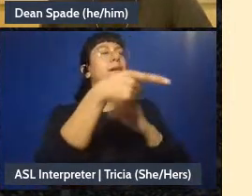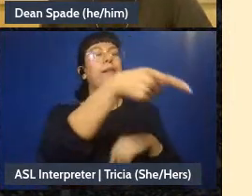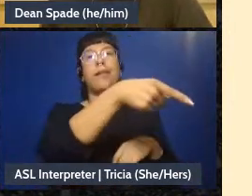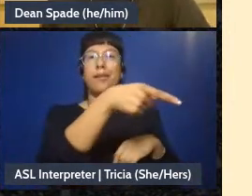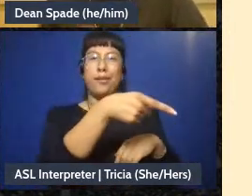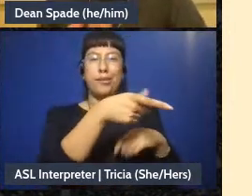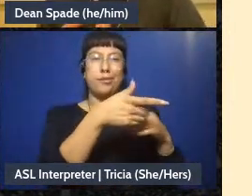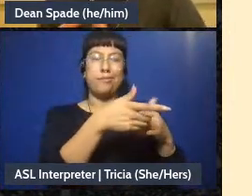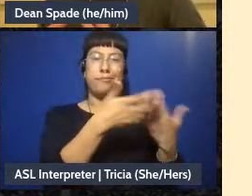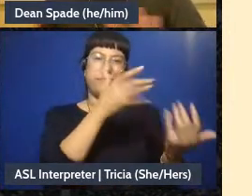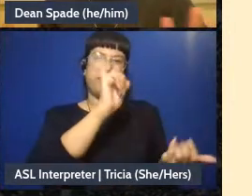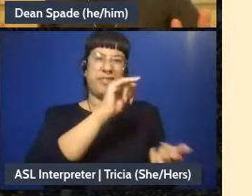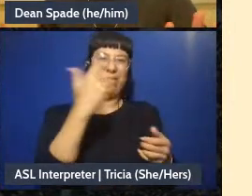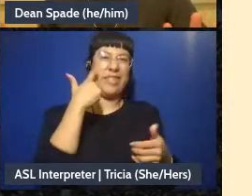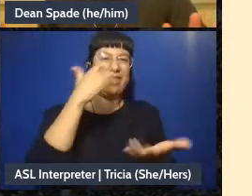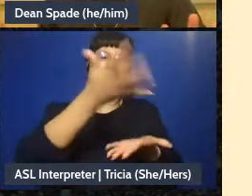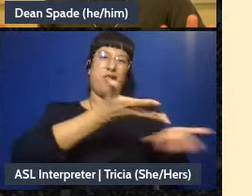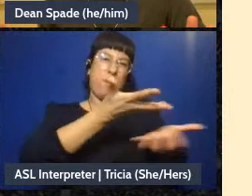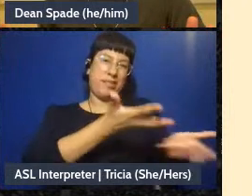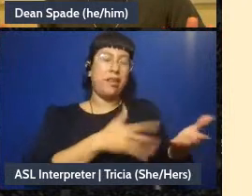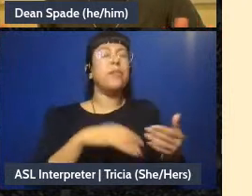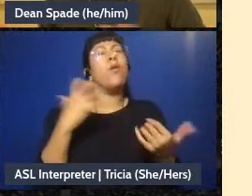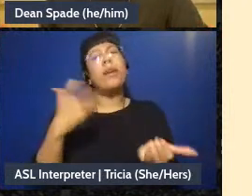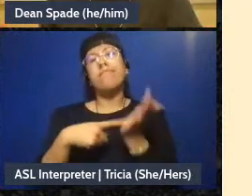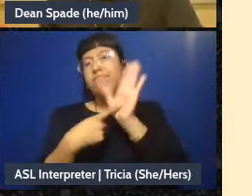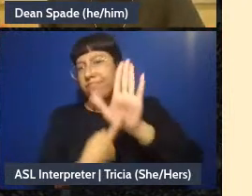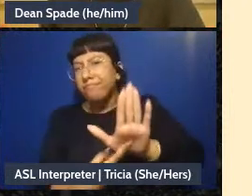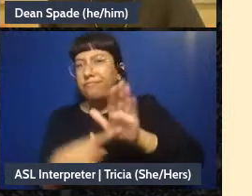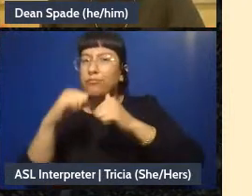but I want to just kind of put all this stuff in front of you and then we can talk about it